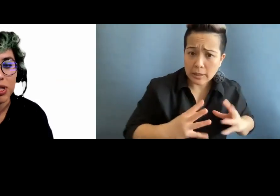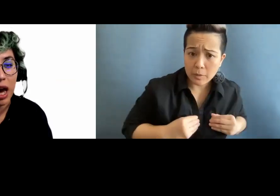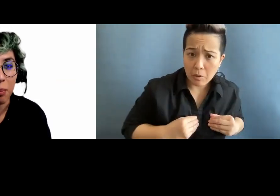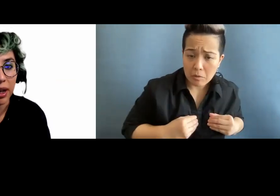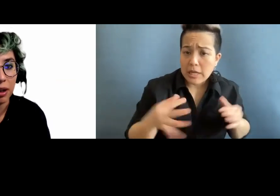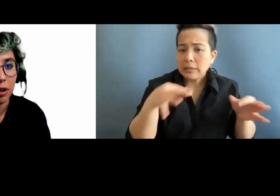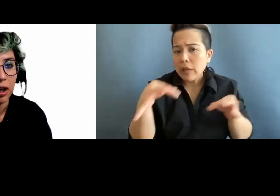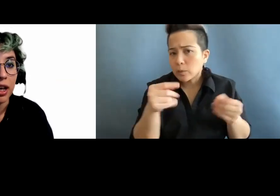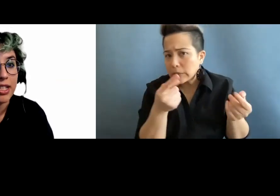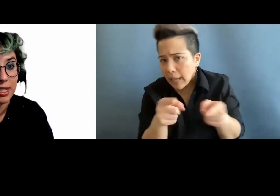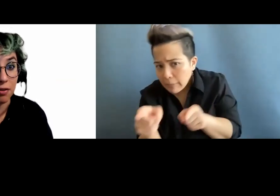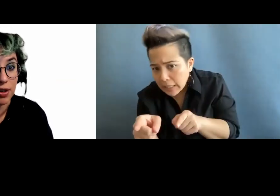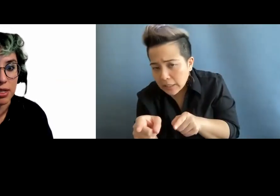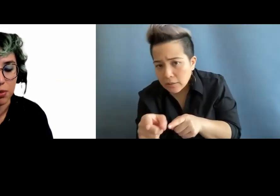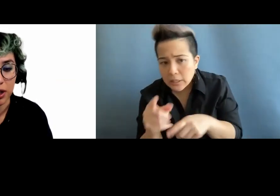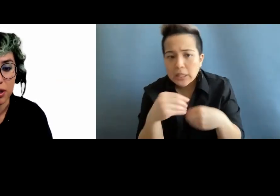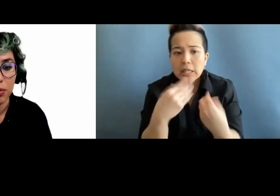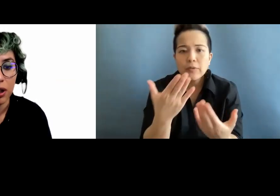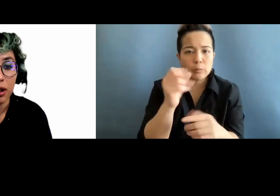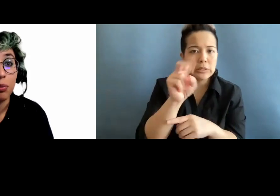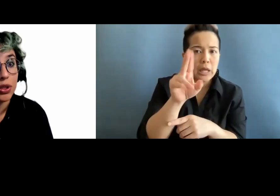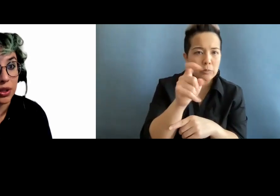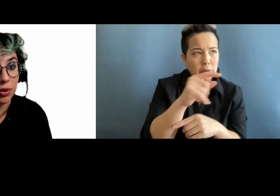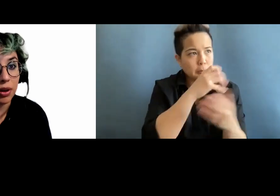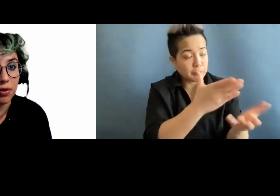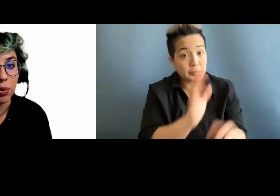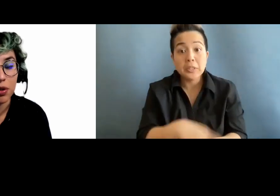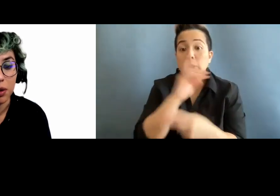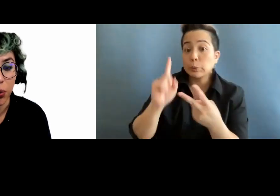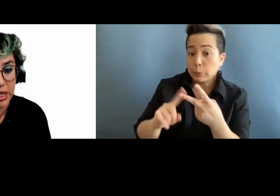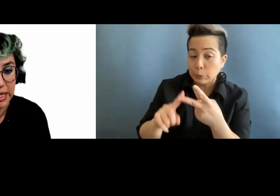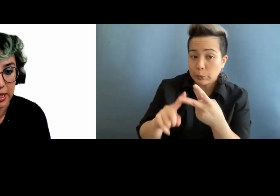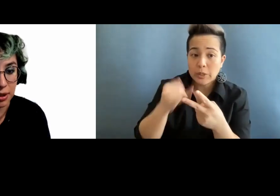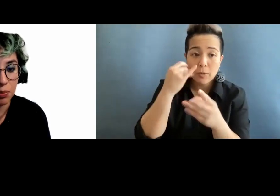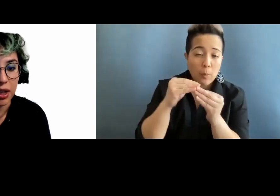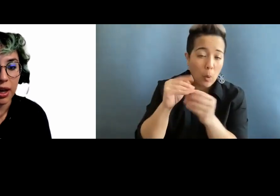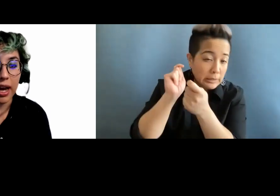what's happening and does give you a subject. Number 2, if you want to be more detailed,